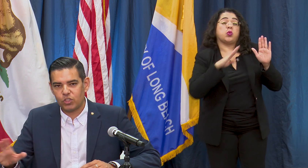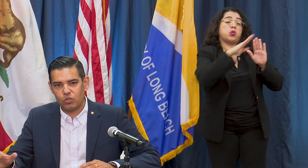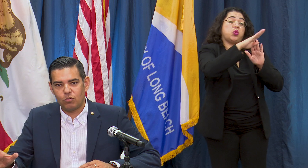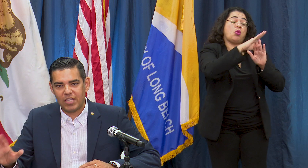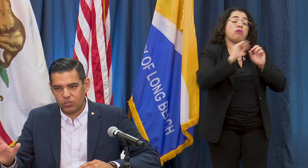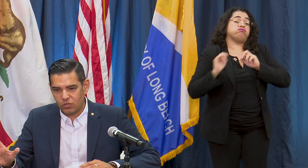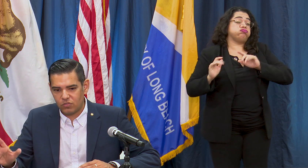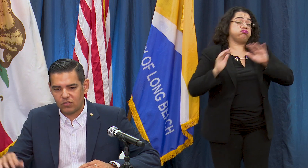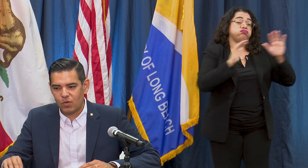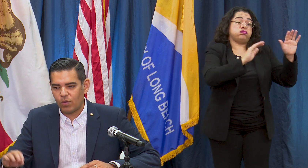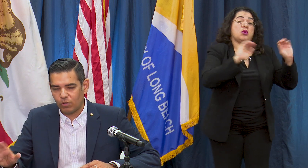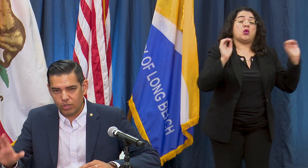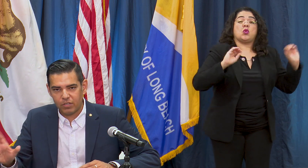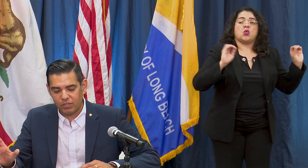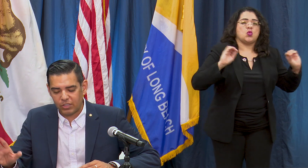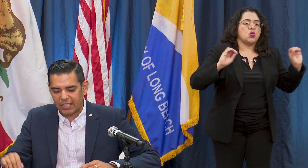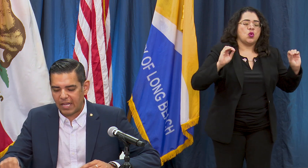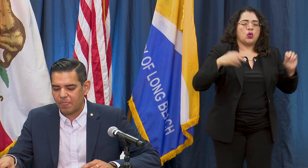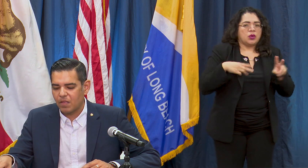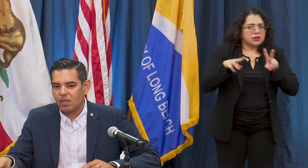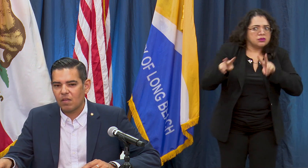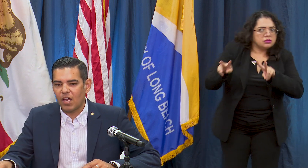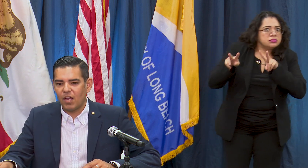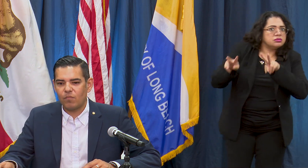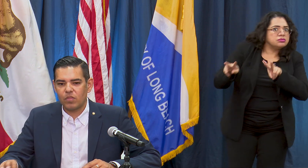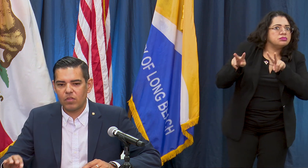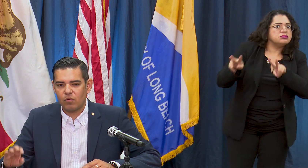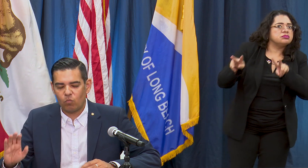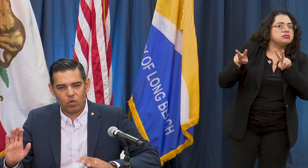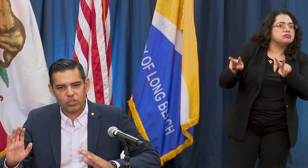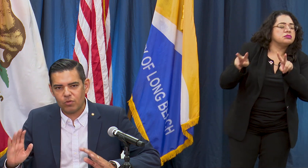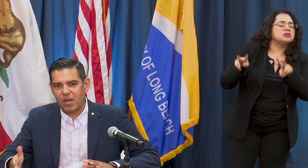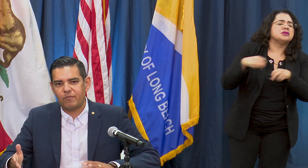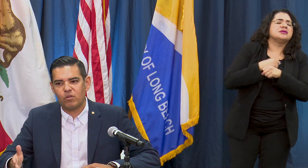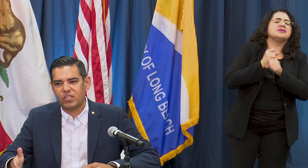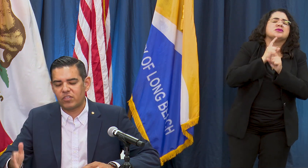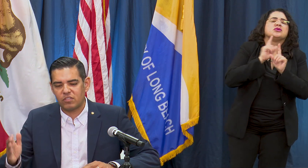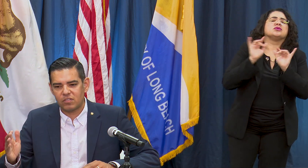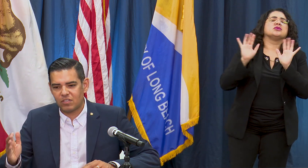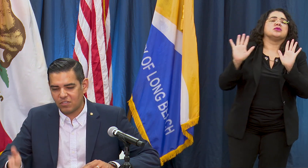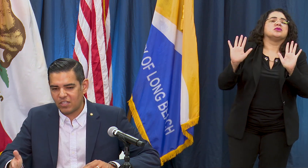issues that we were looking looking at, just remind folks that this is a